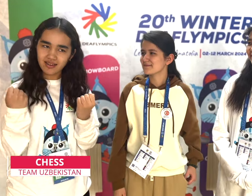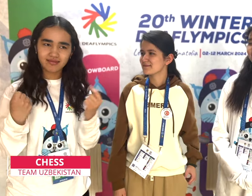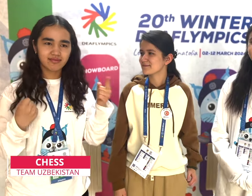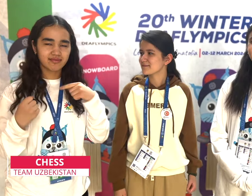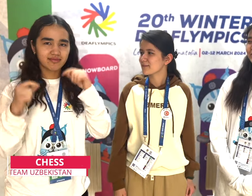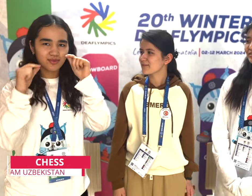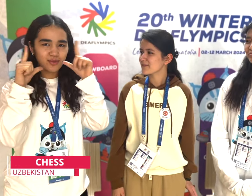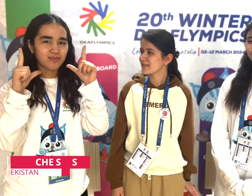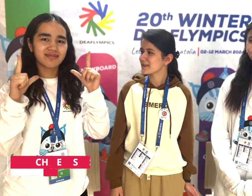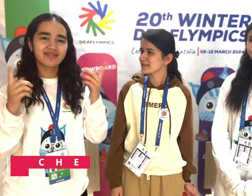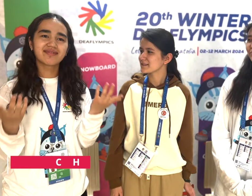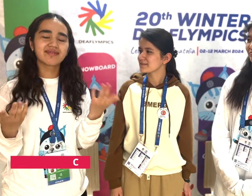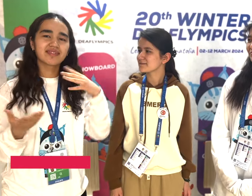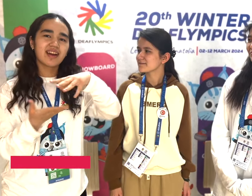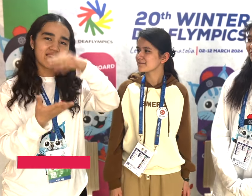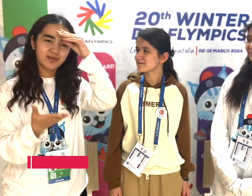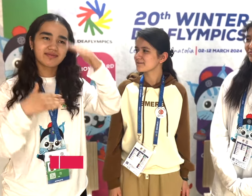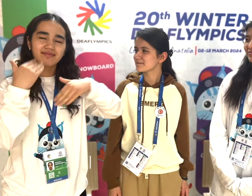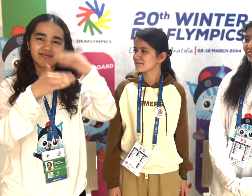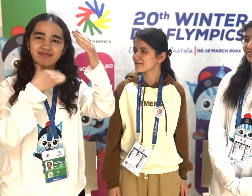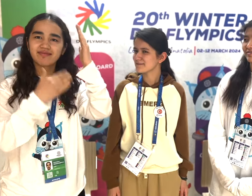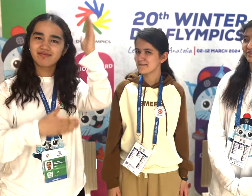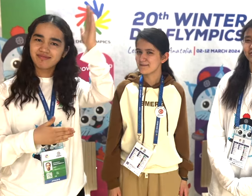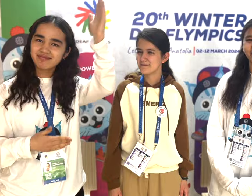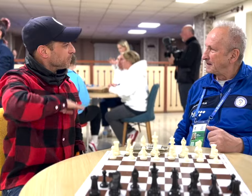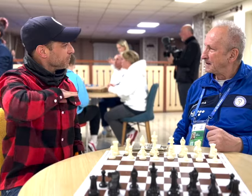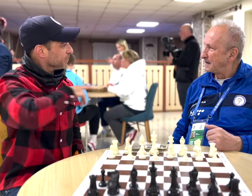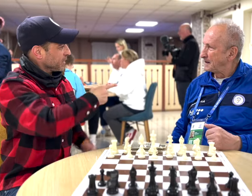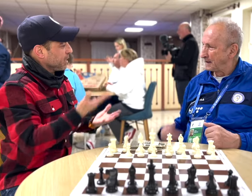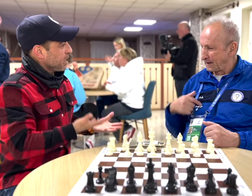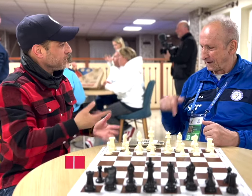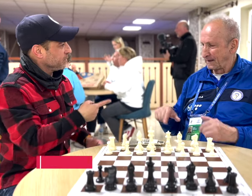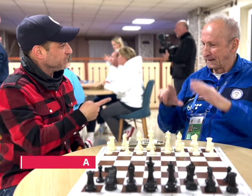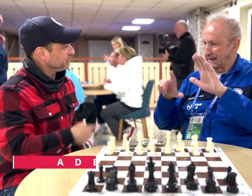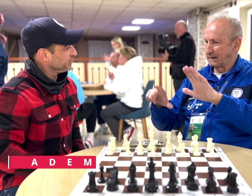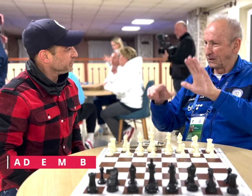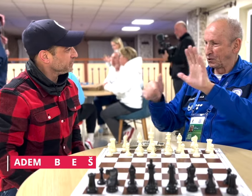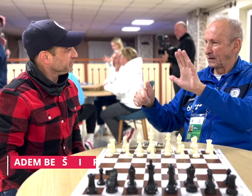excel in the future. [Memnos]: How old are you?